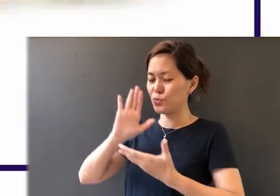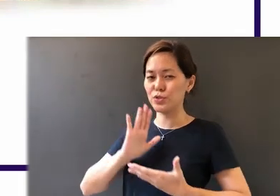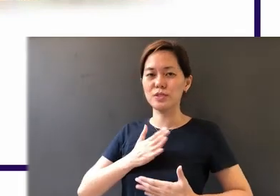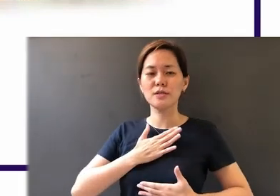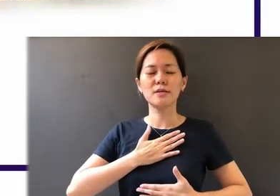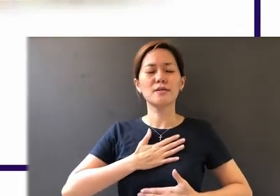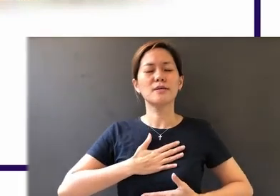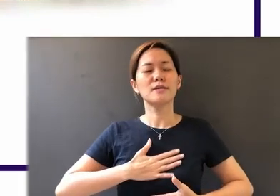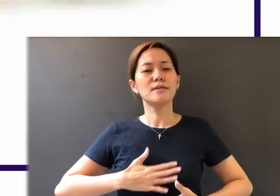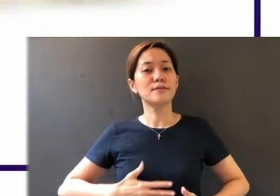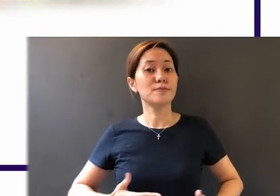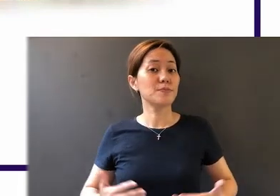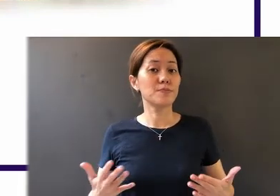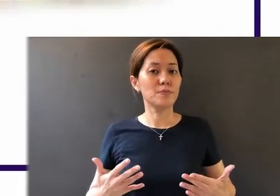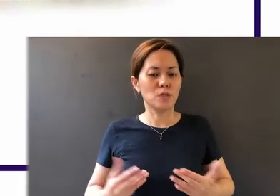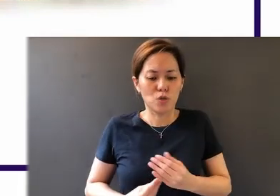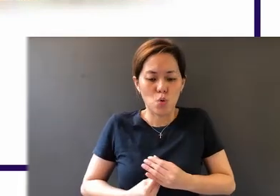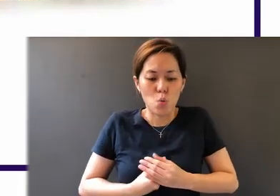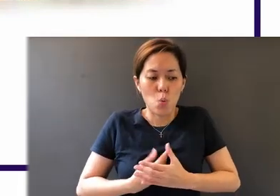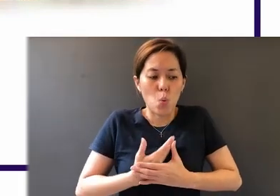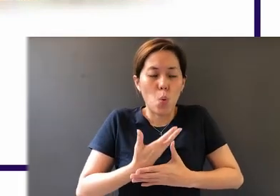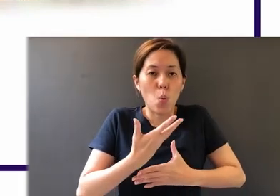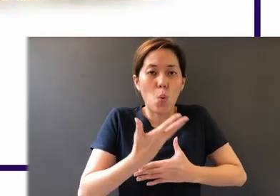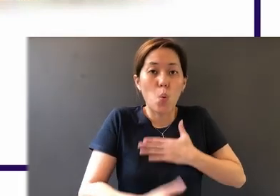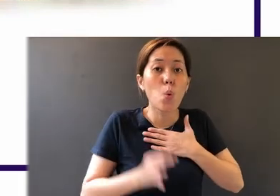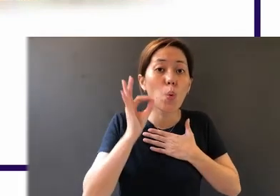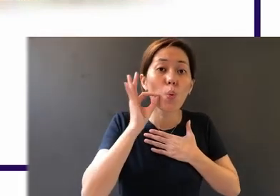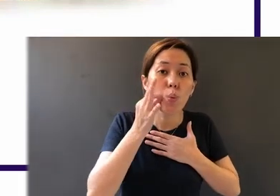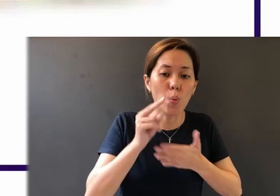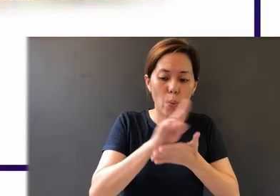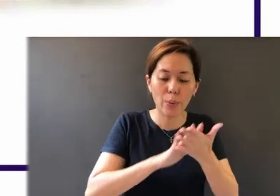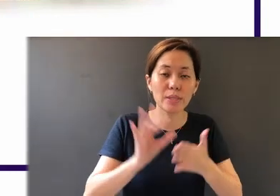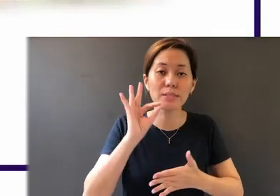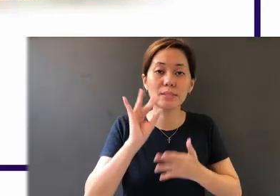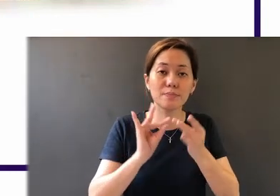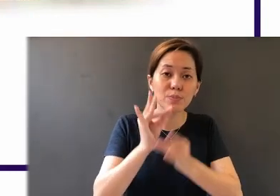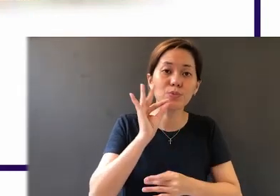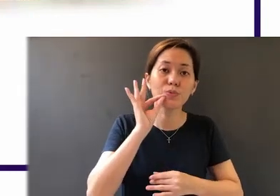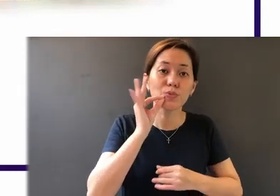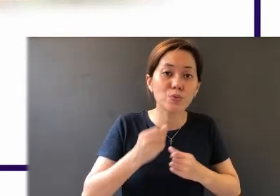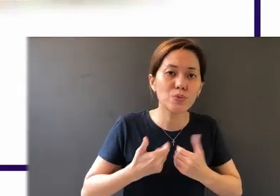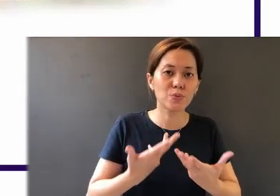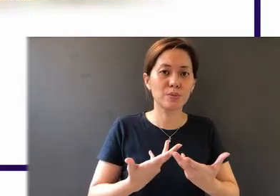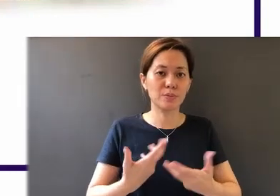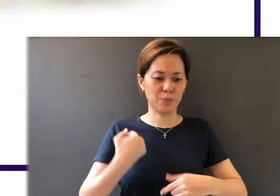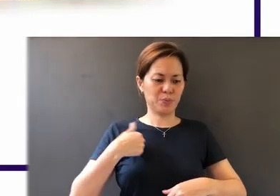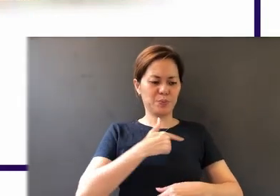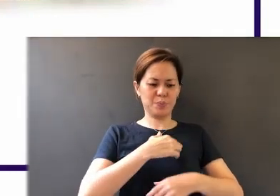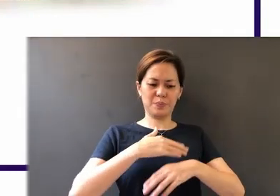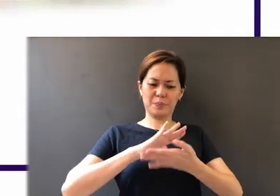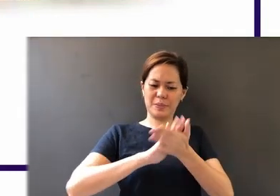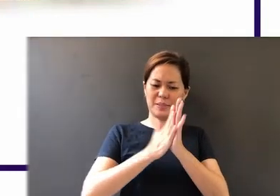to bear fruits of the Holy Spirit, enabling us to be the best that we can be